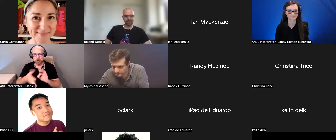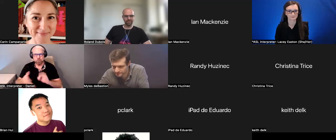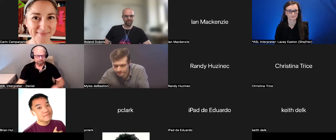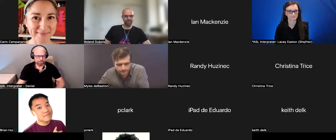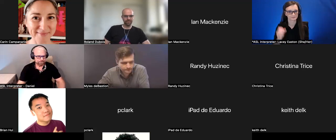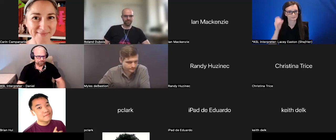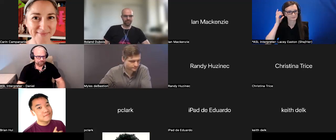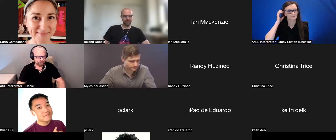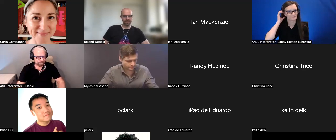Ian: